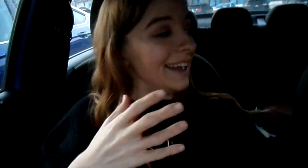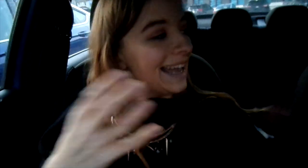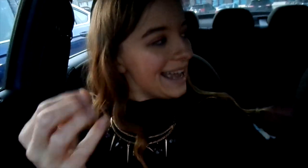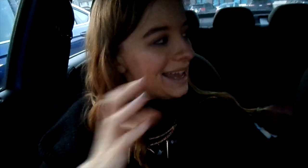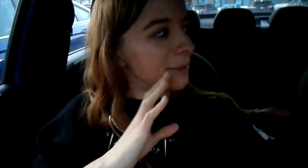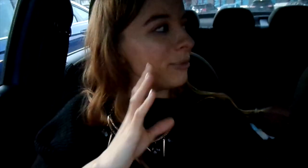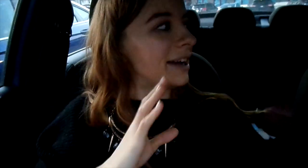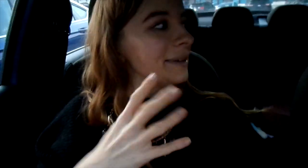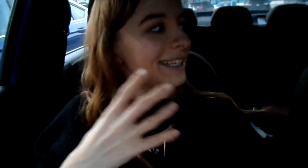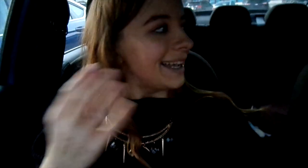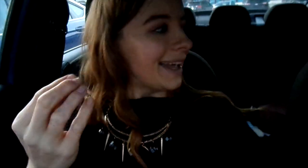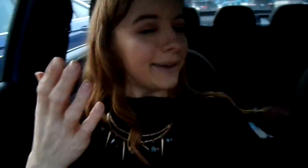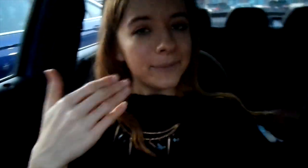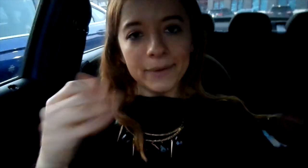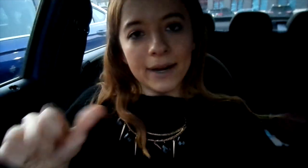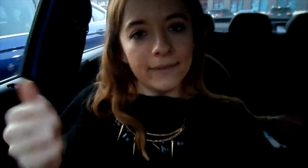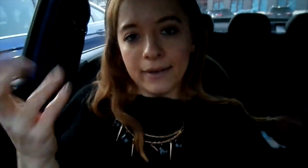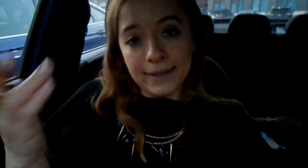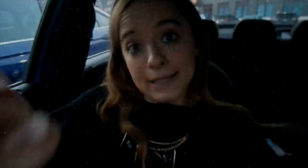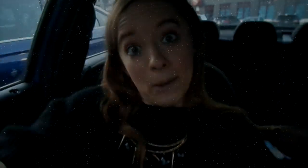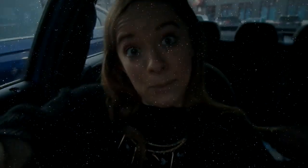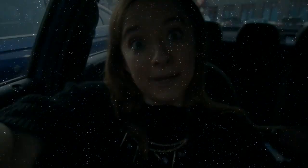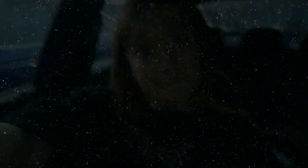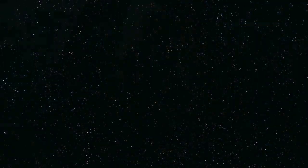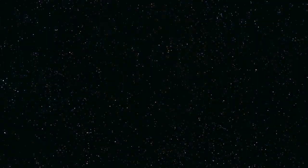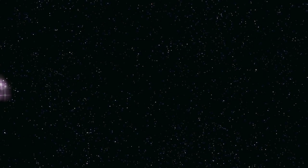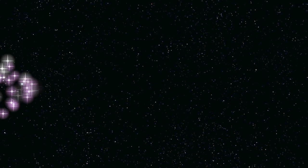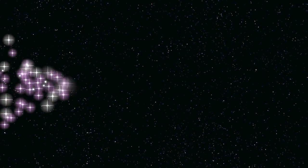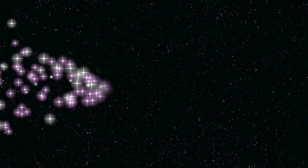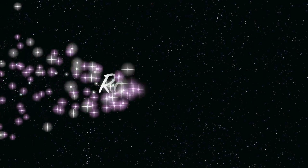and a brownie and whatever else I want.